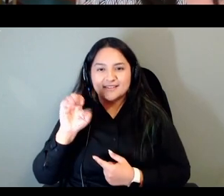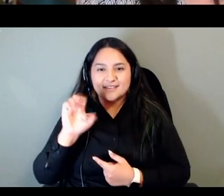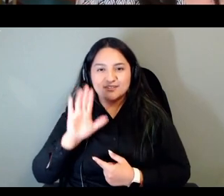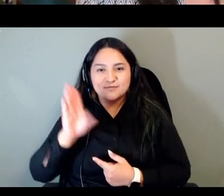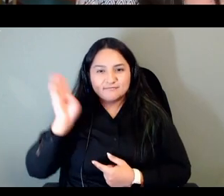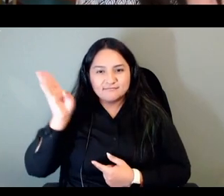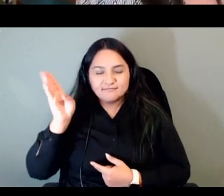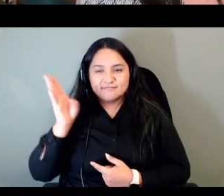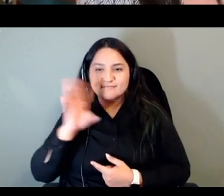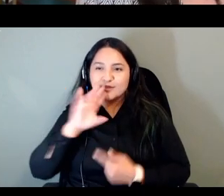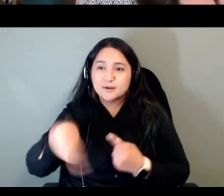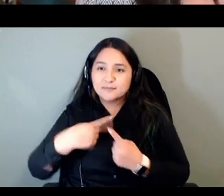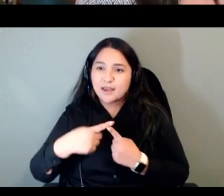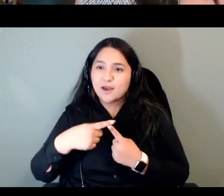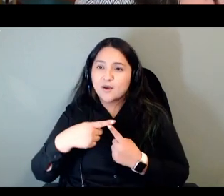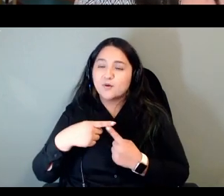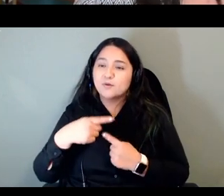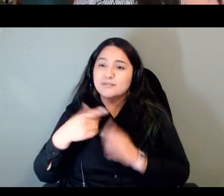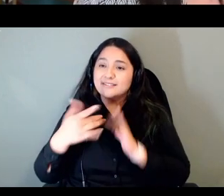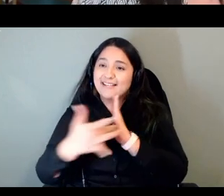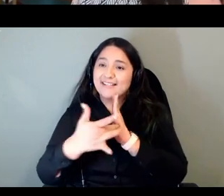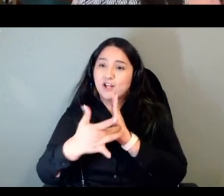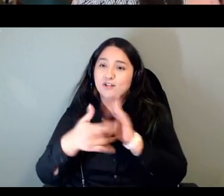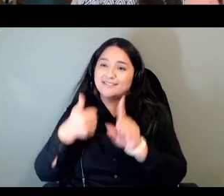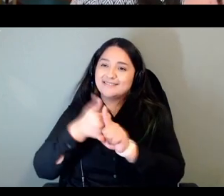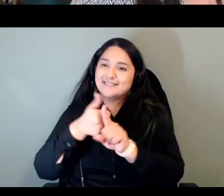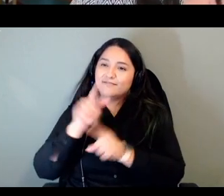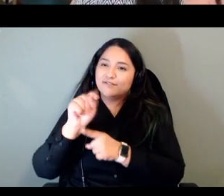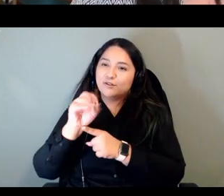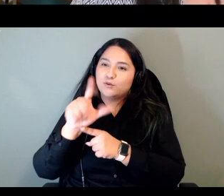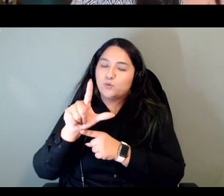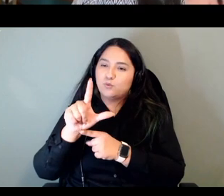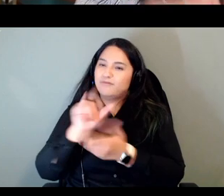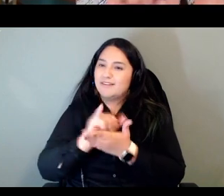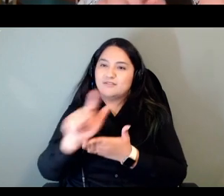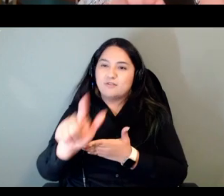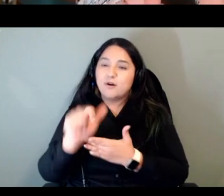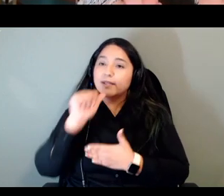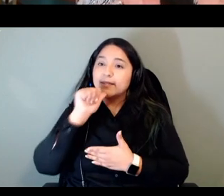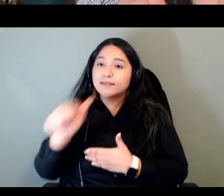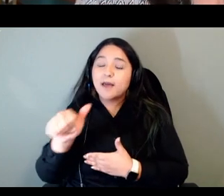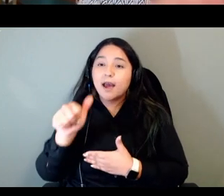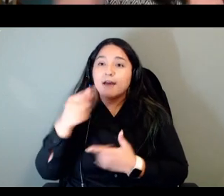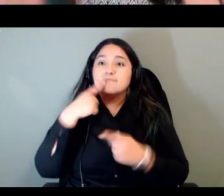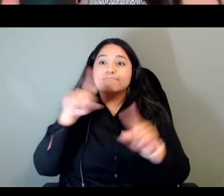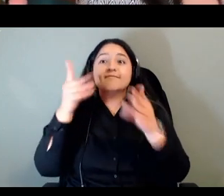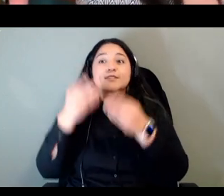is just a tool it's not a solution um and that ultimately it's just one piece and a